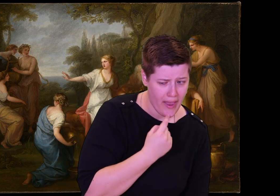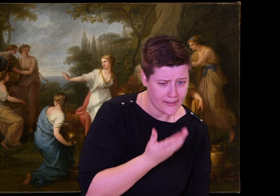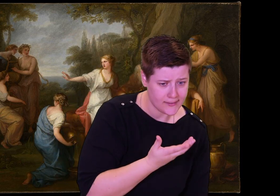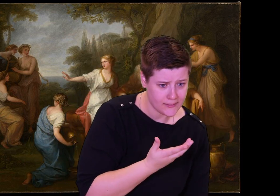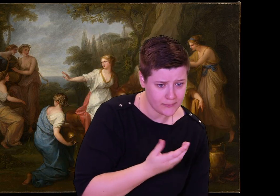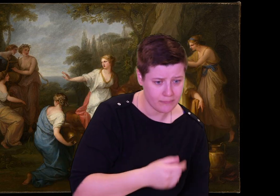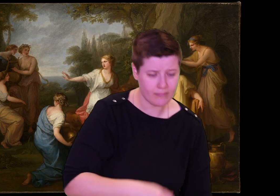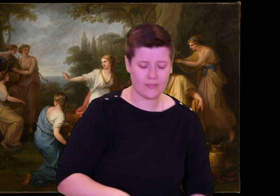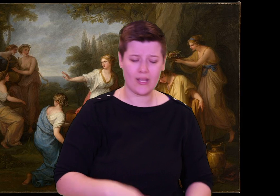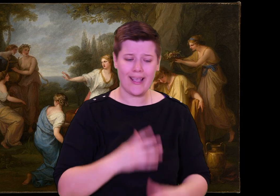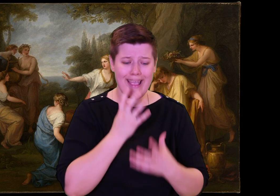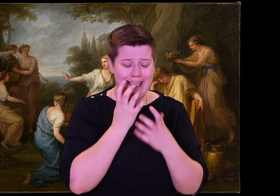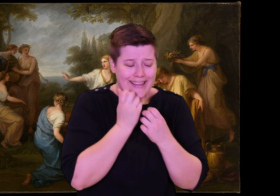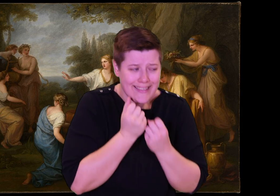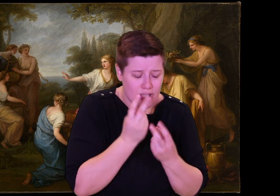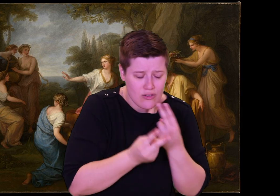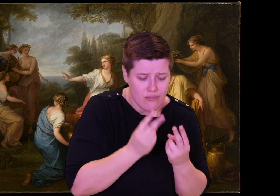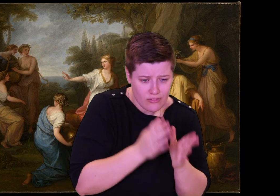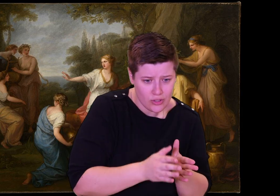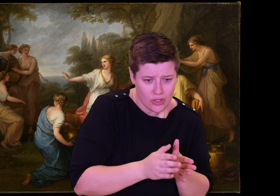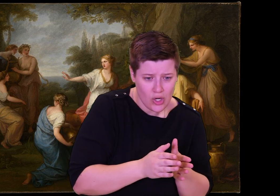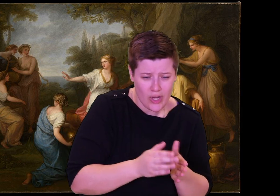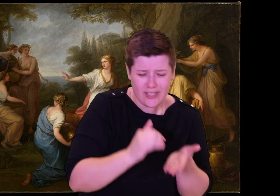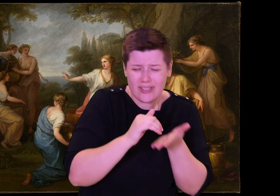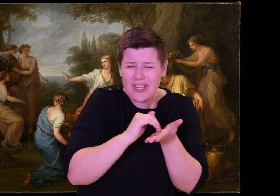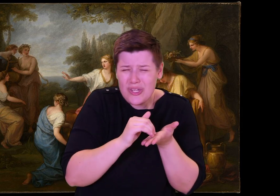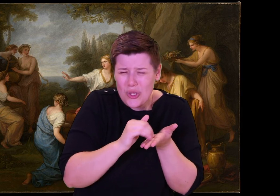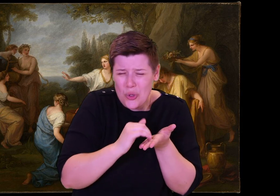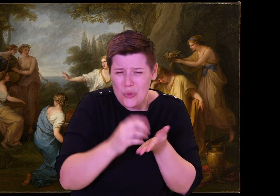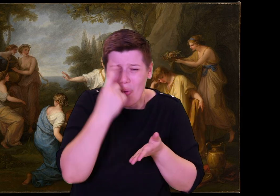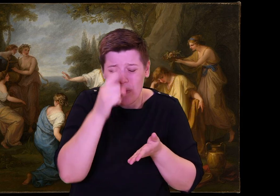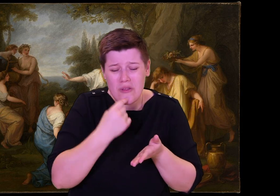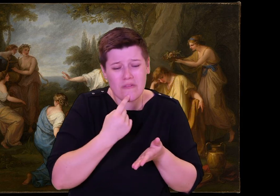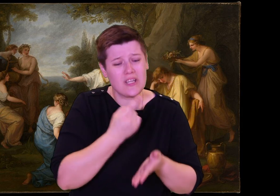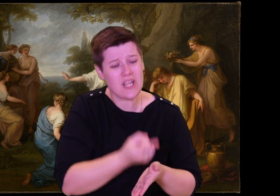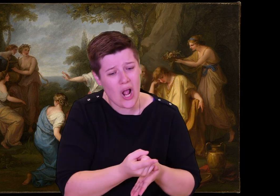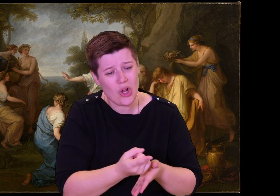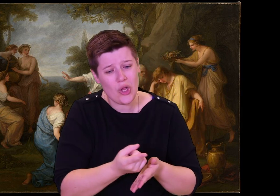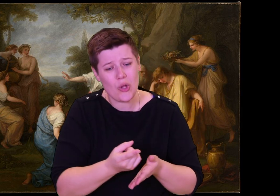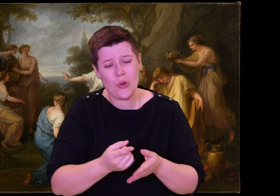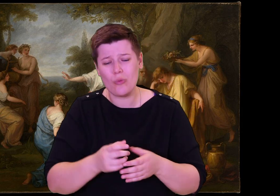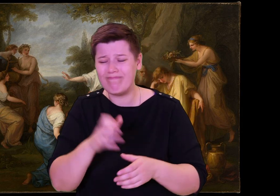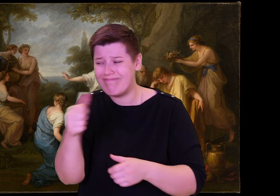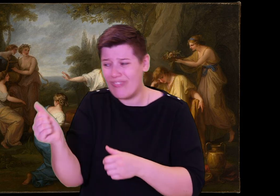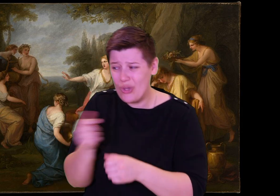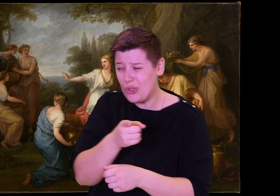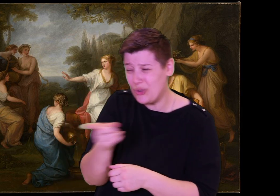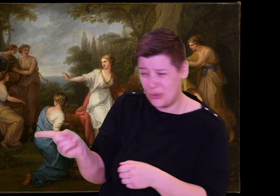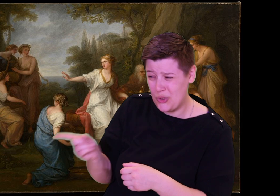rain or sunk beneath the waves. If they saw him return to Ithaca, they would all